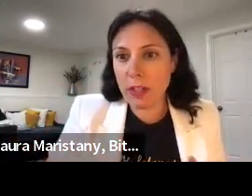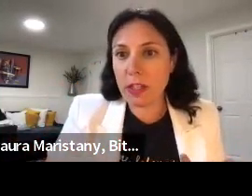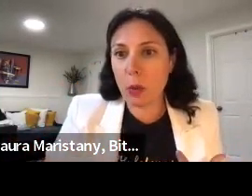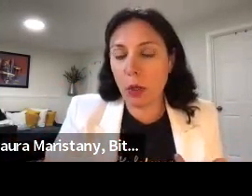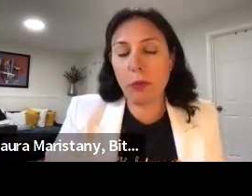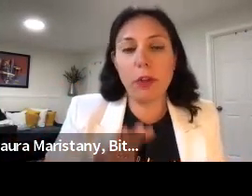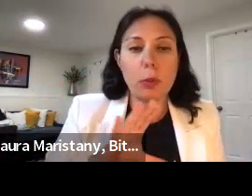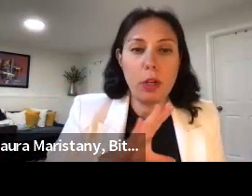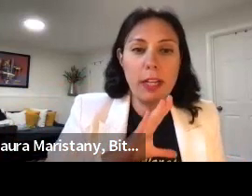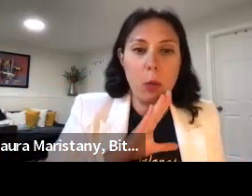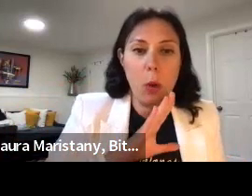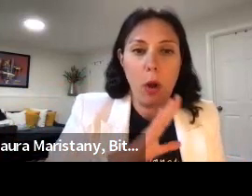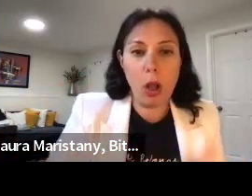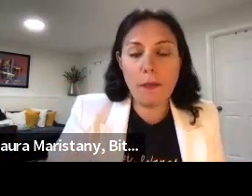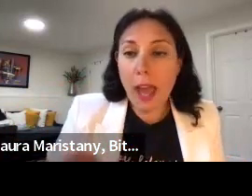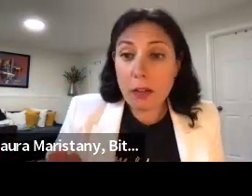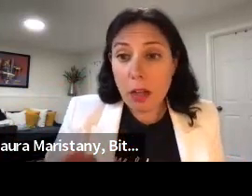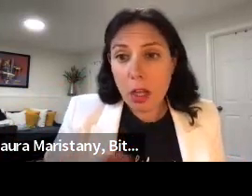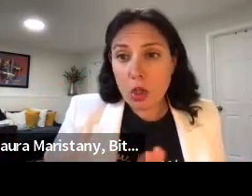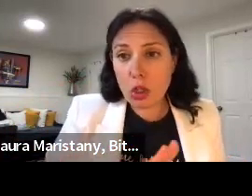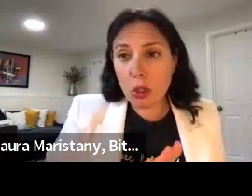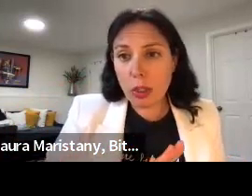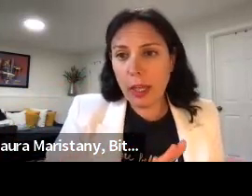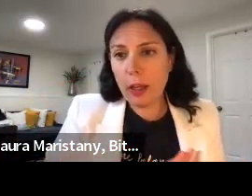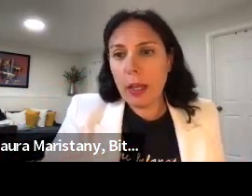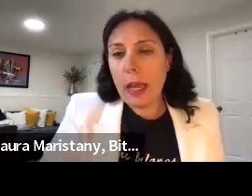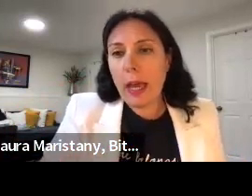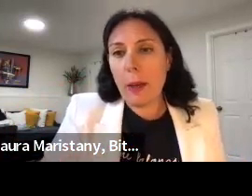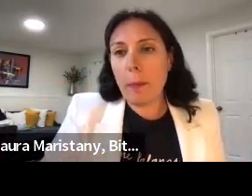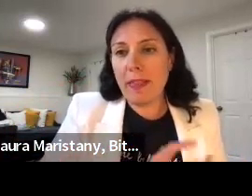And what's going to work for their community, and what all of that should look like.